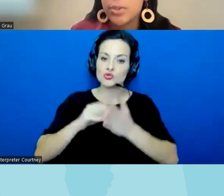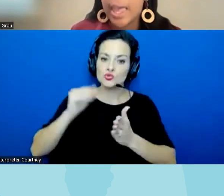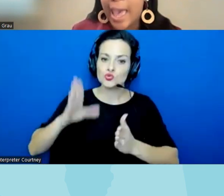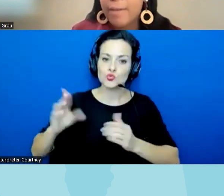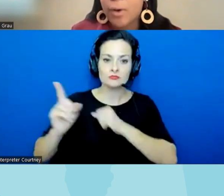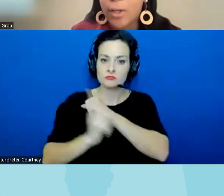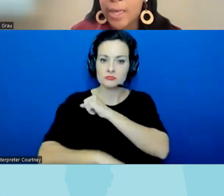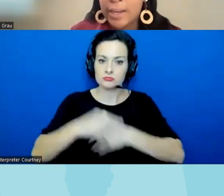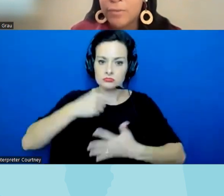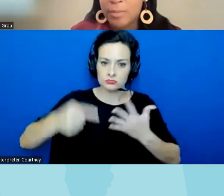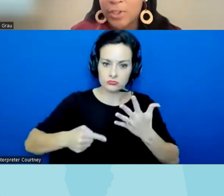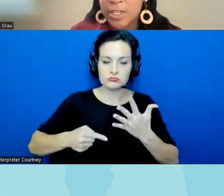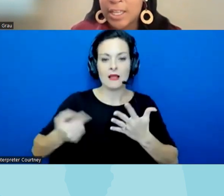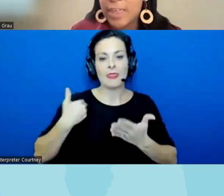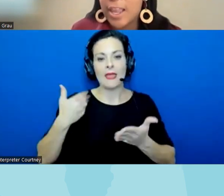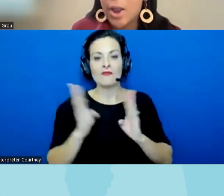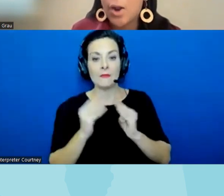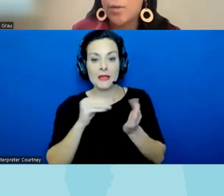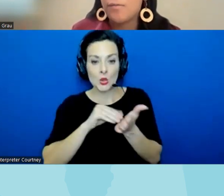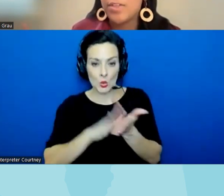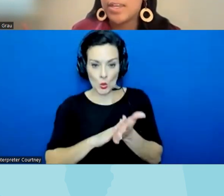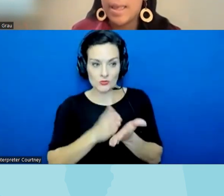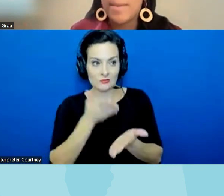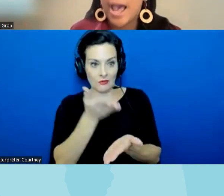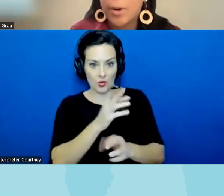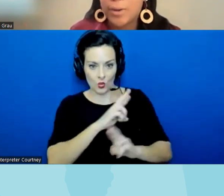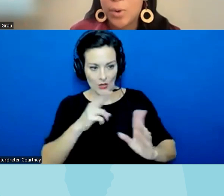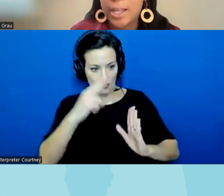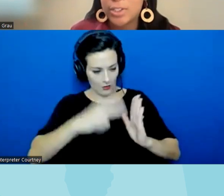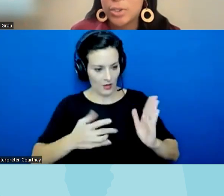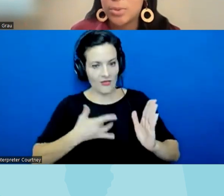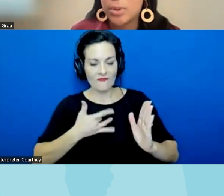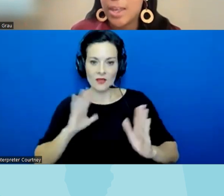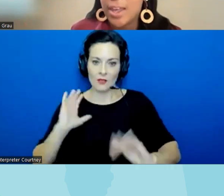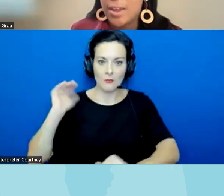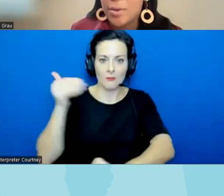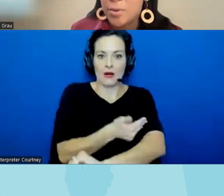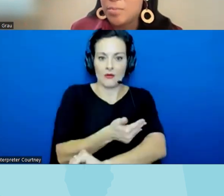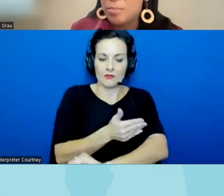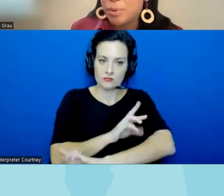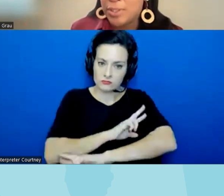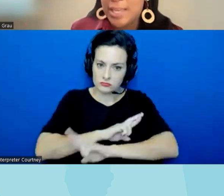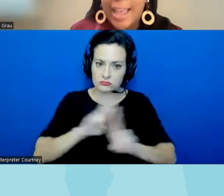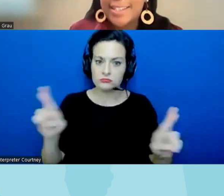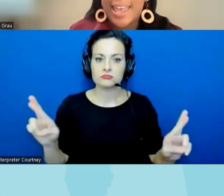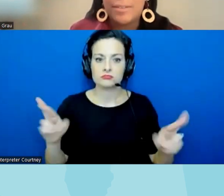they have all that information and they are feeling empowered and want to protect and